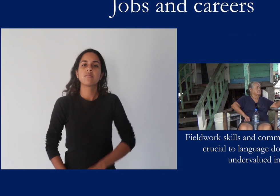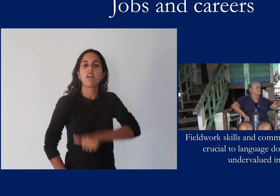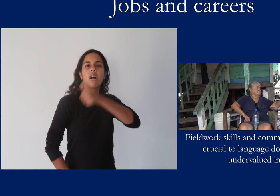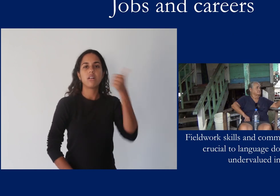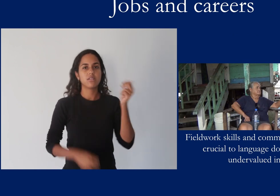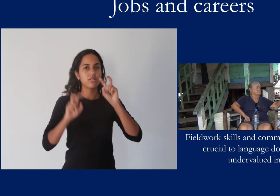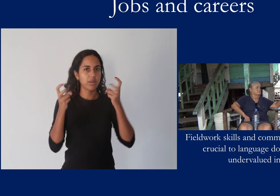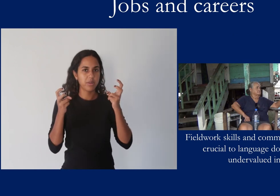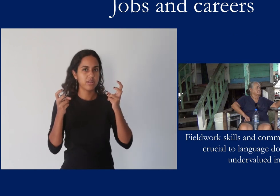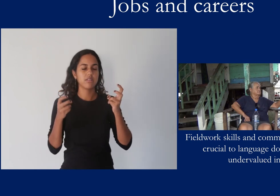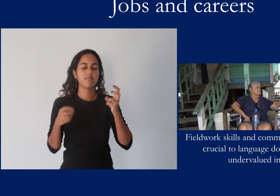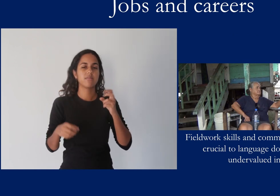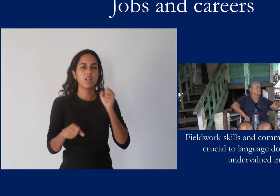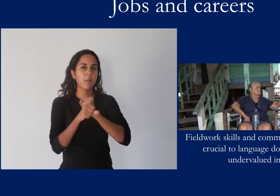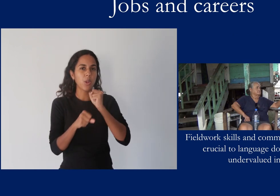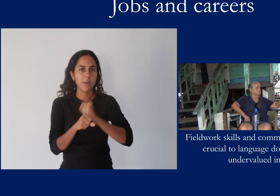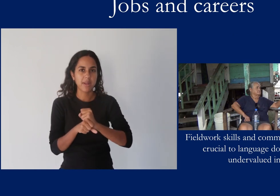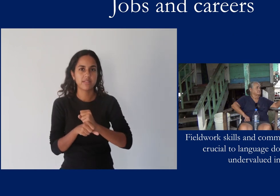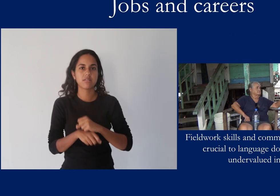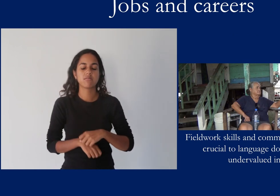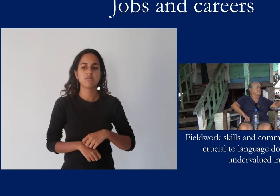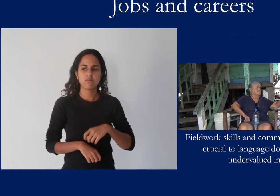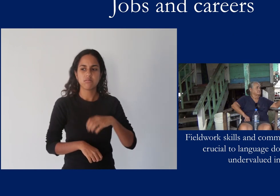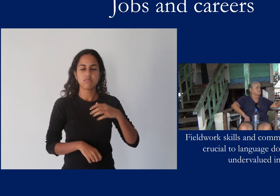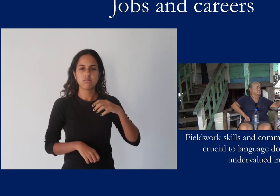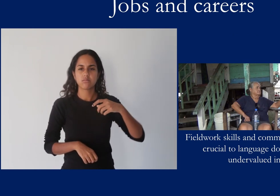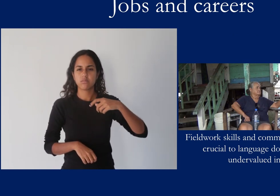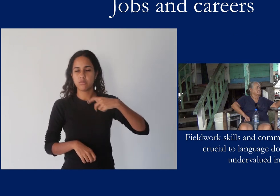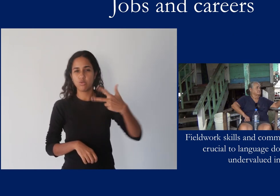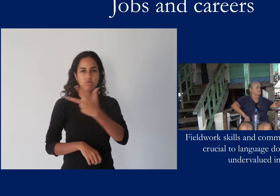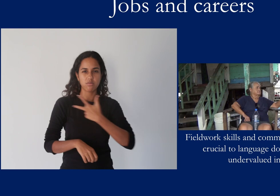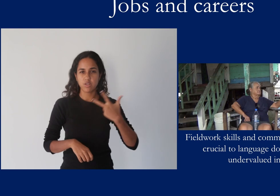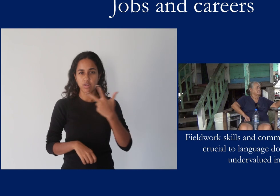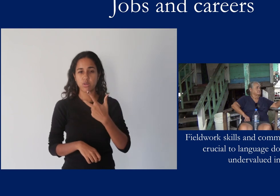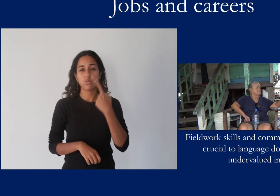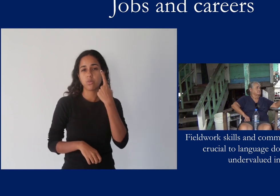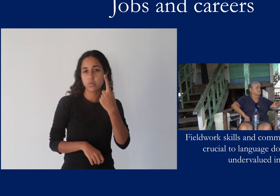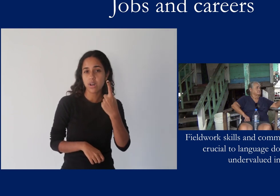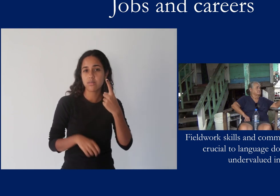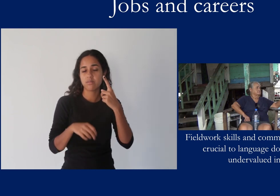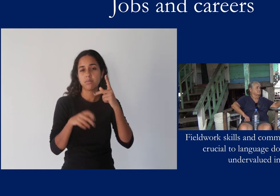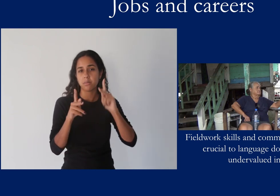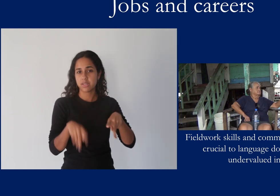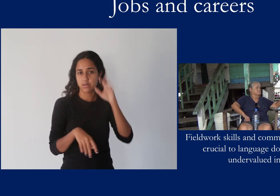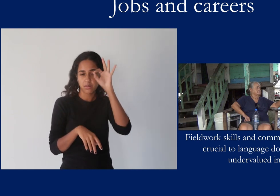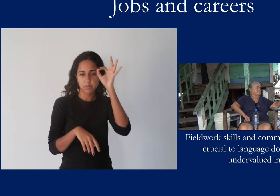The next topic is employment. Out of the three of us, Ben is only one who has a full-time job.